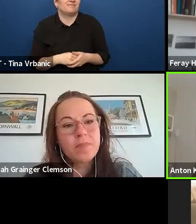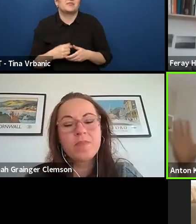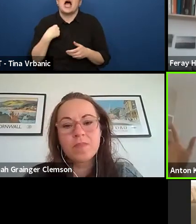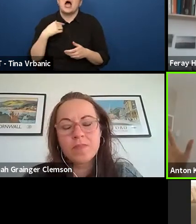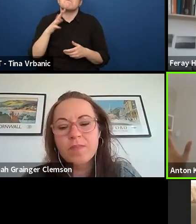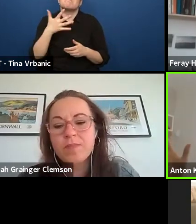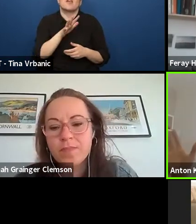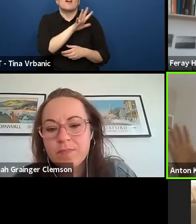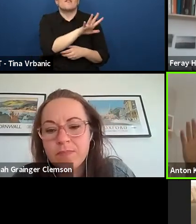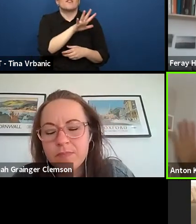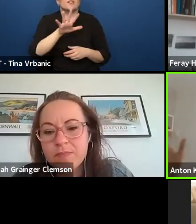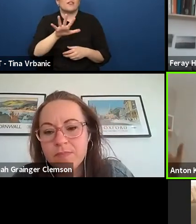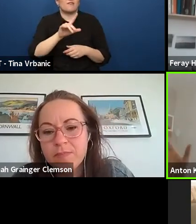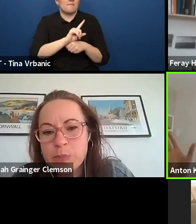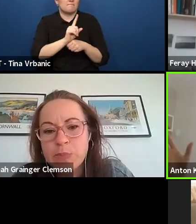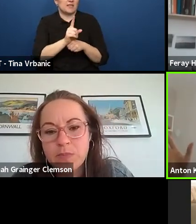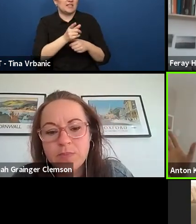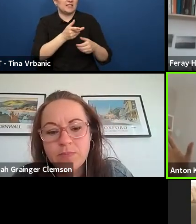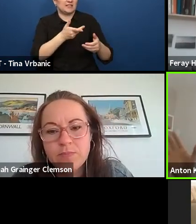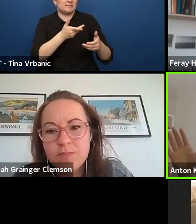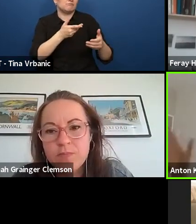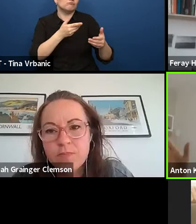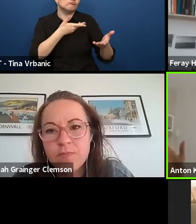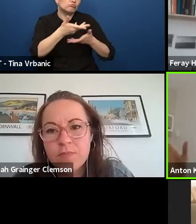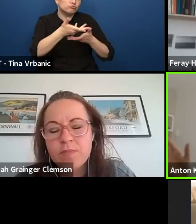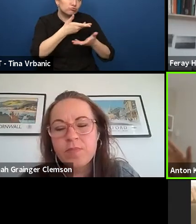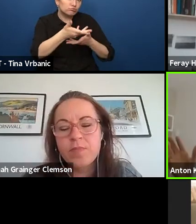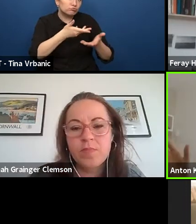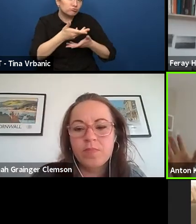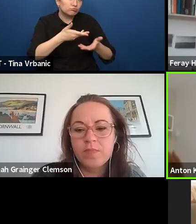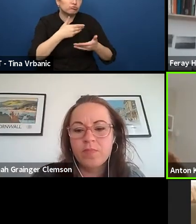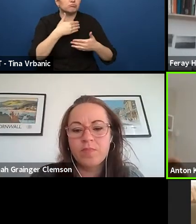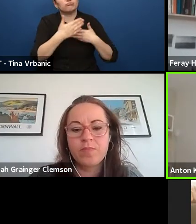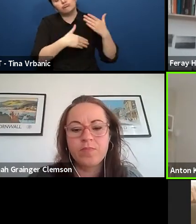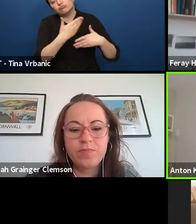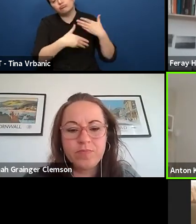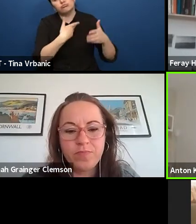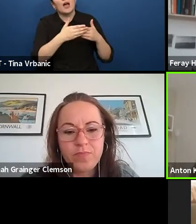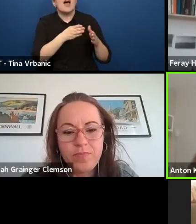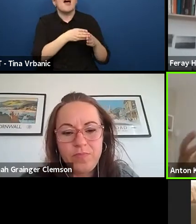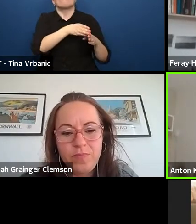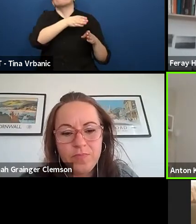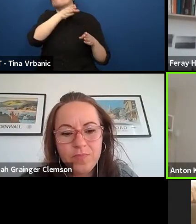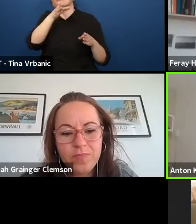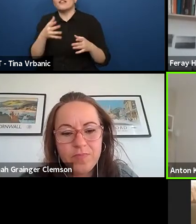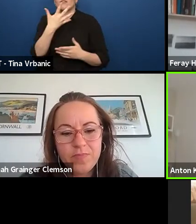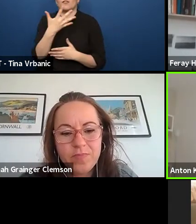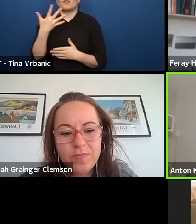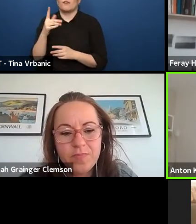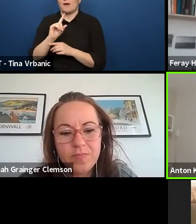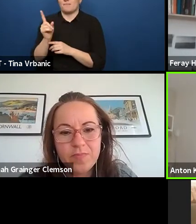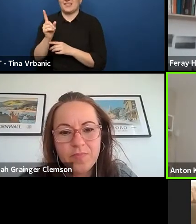55 minutes discussion afterwards with the people that just had this experience.